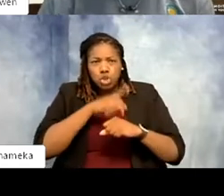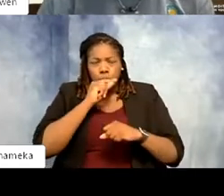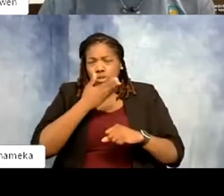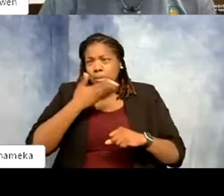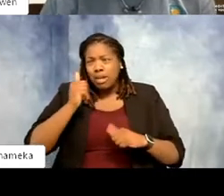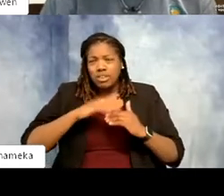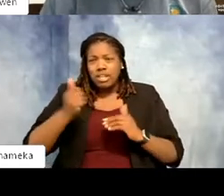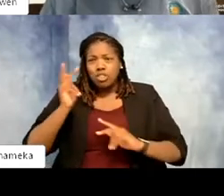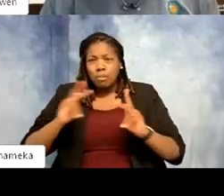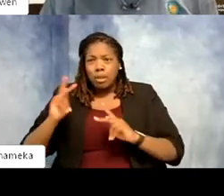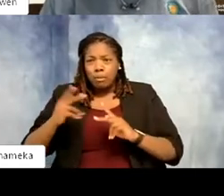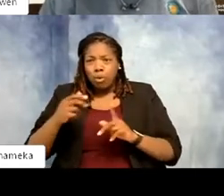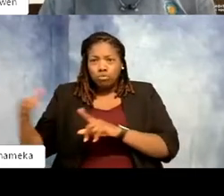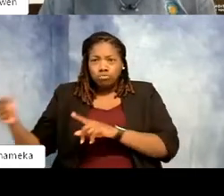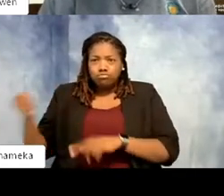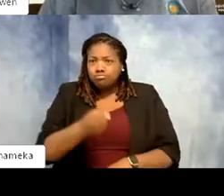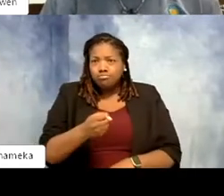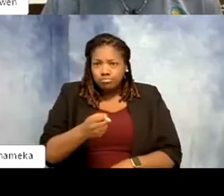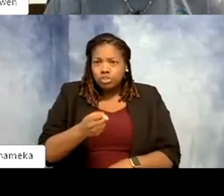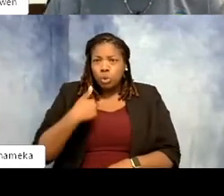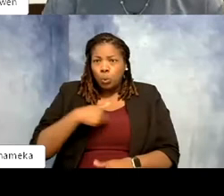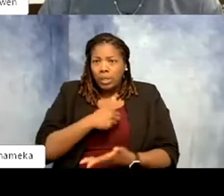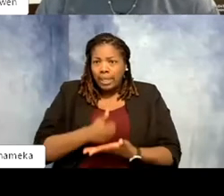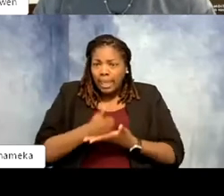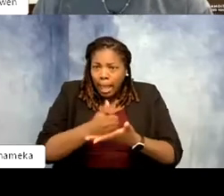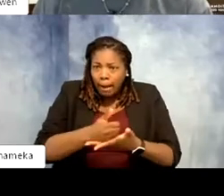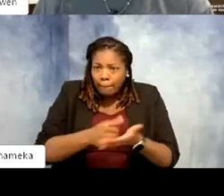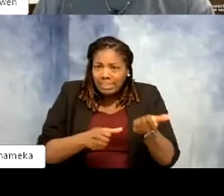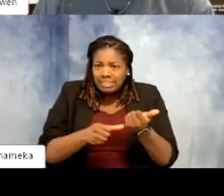Yeah we're gonna toot our own horn with that. So you have to assist with it and it's part of the